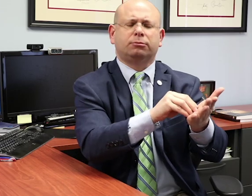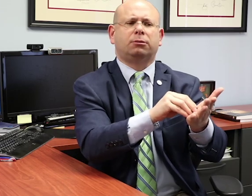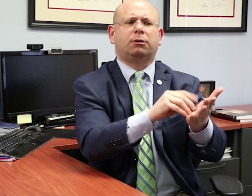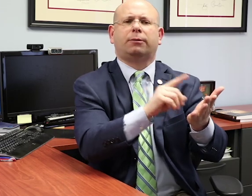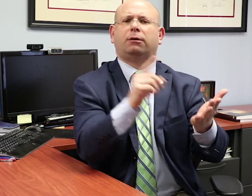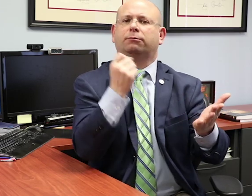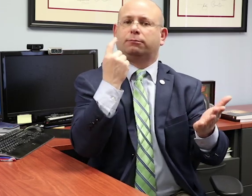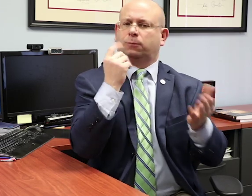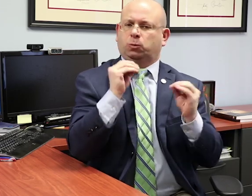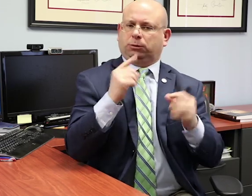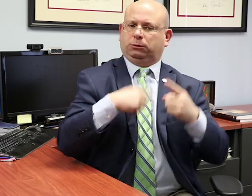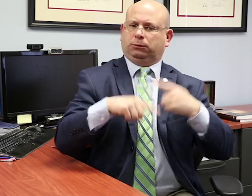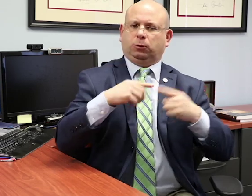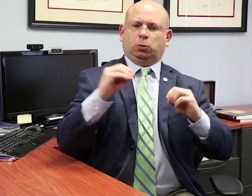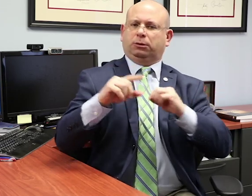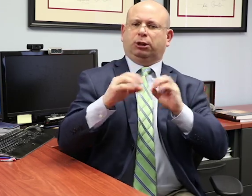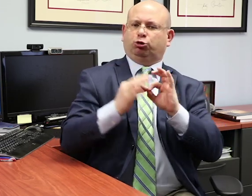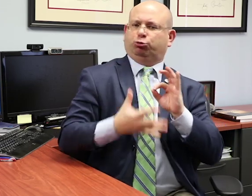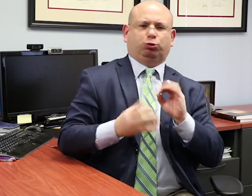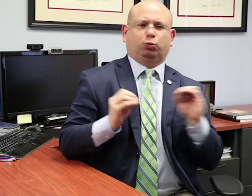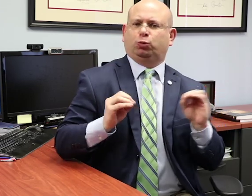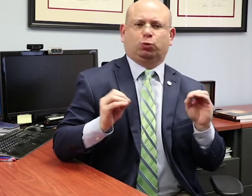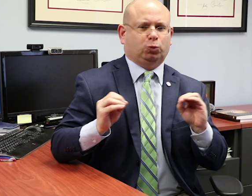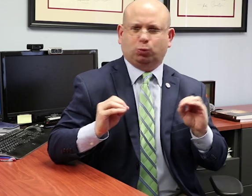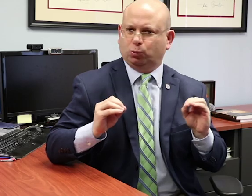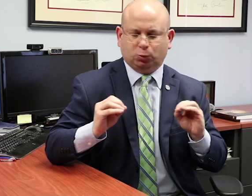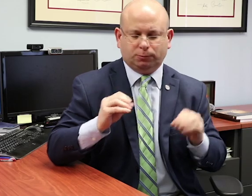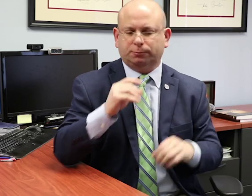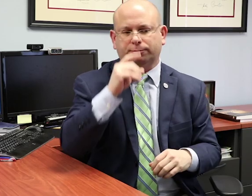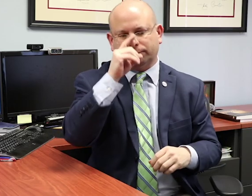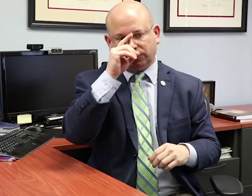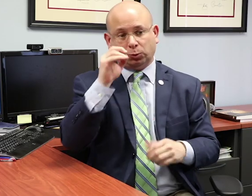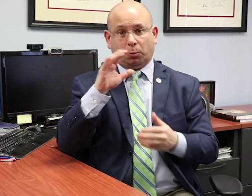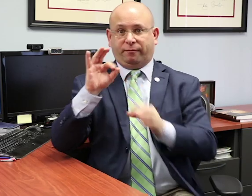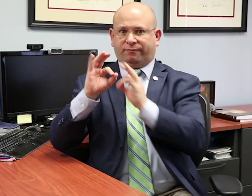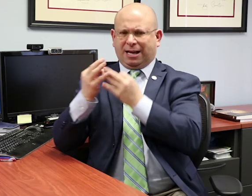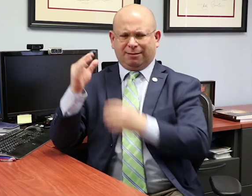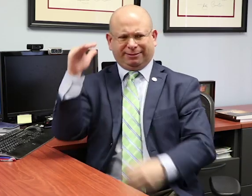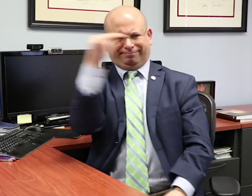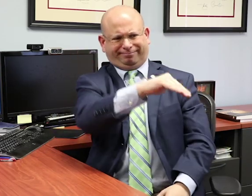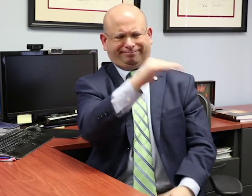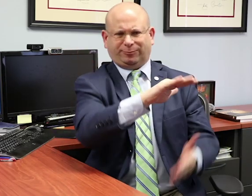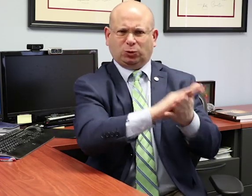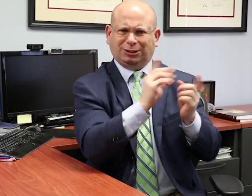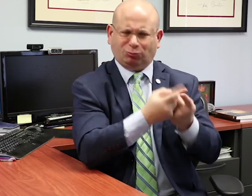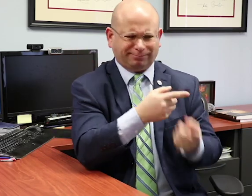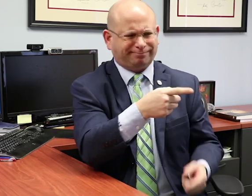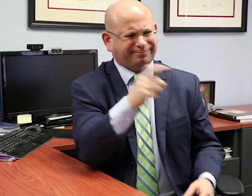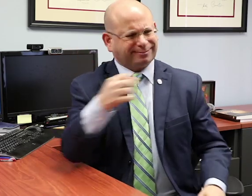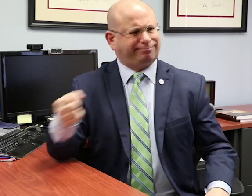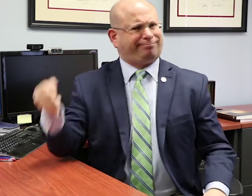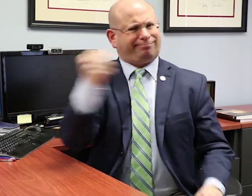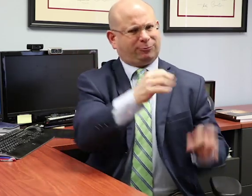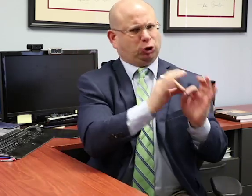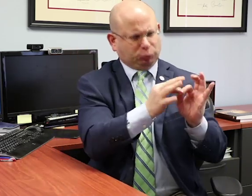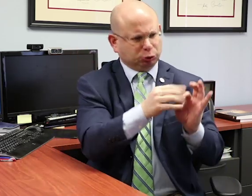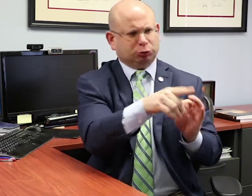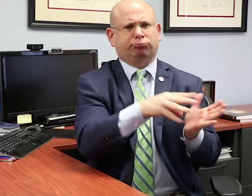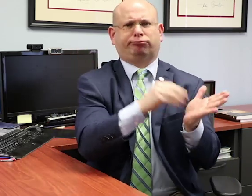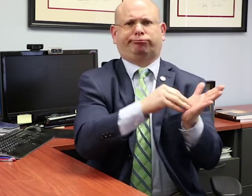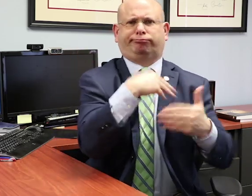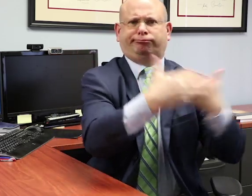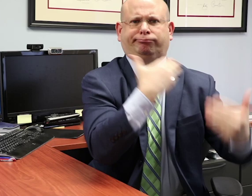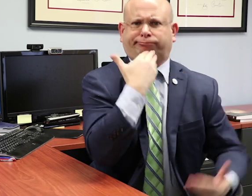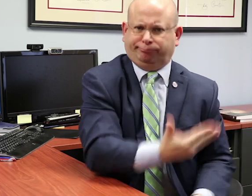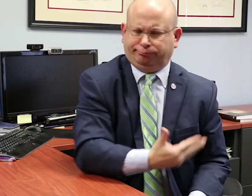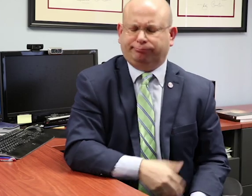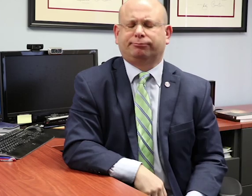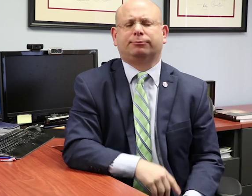but the parents asked for interpreters to ensure Amy received the information needed to learn.